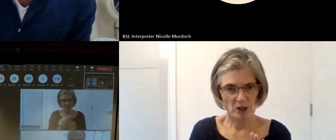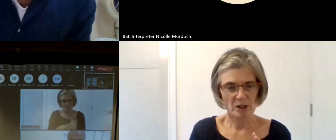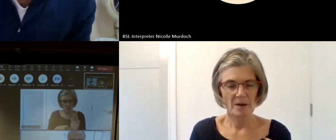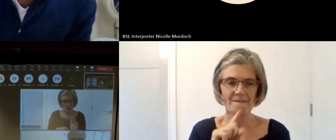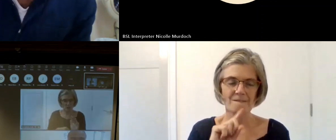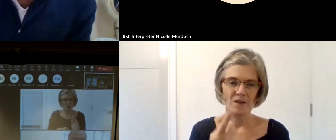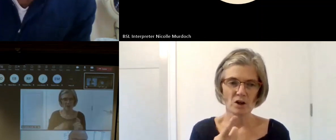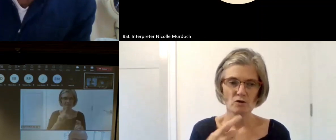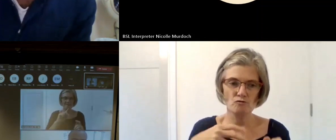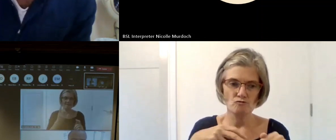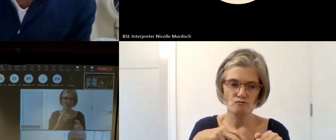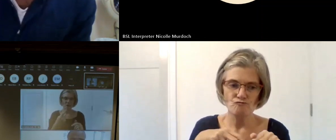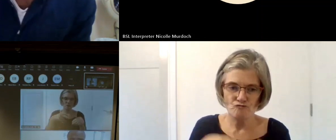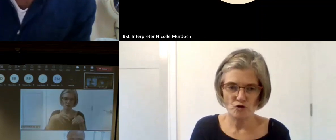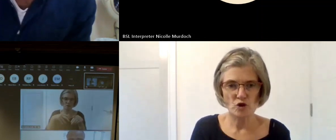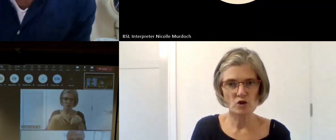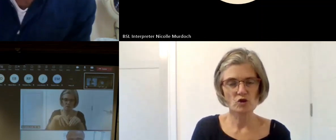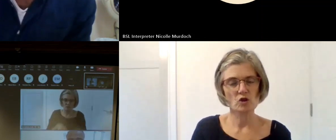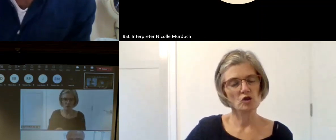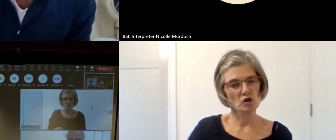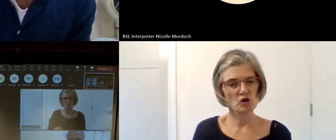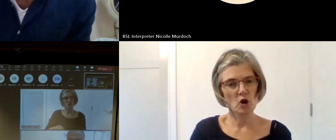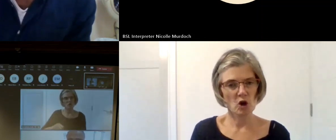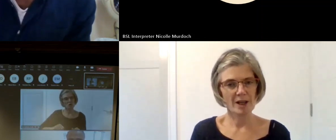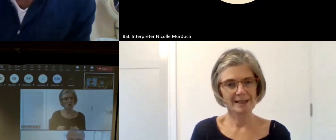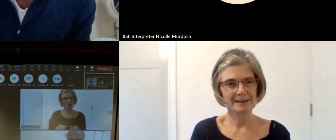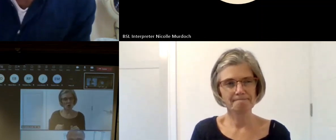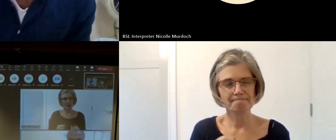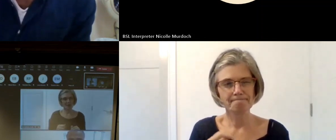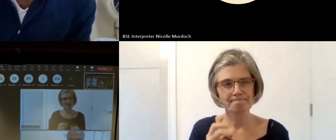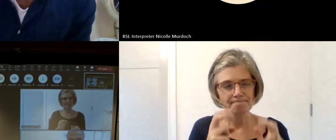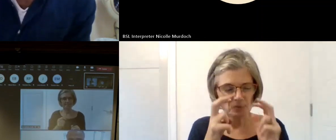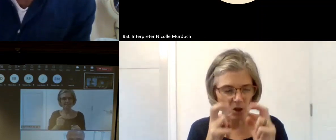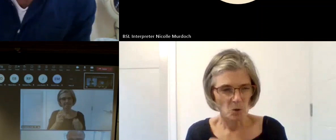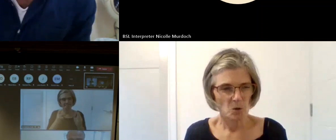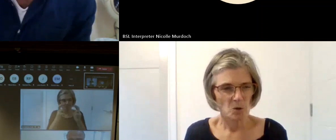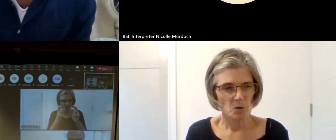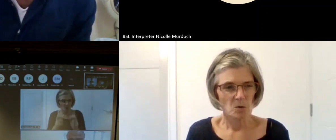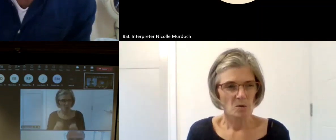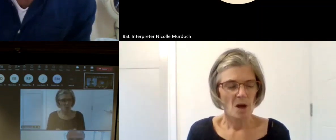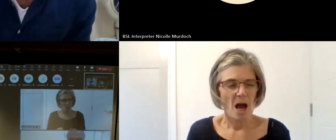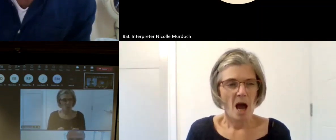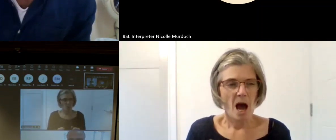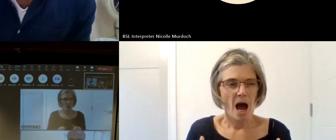um which essentially looks to capacity build minority ethnic communities and organizations